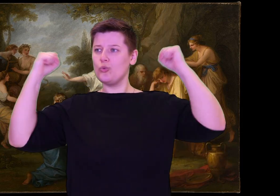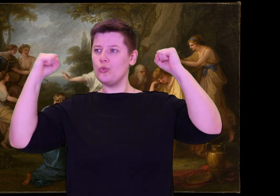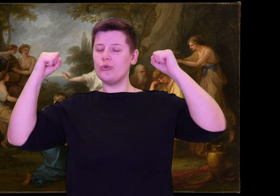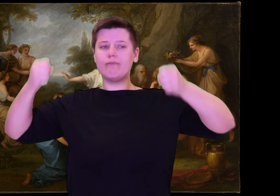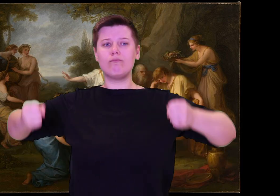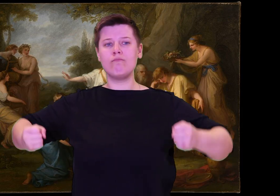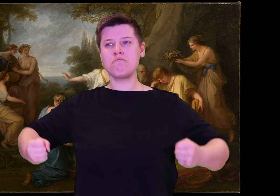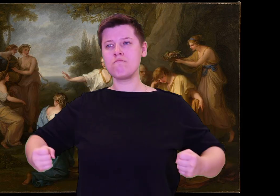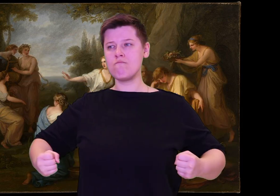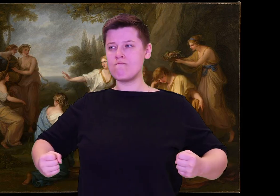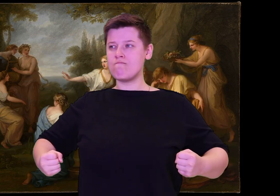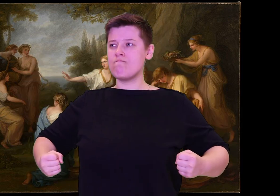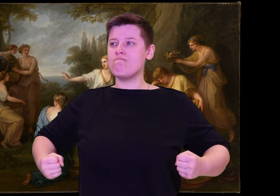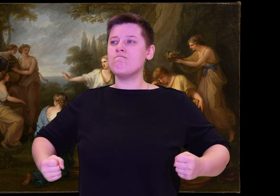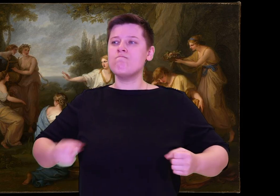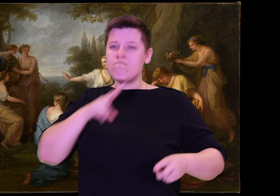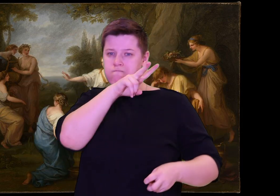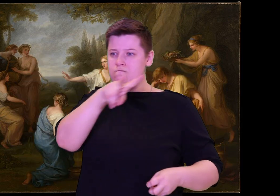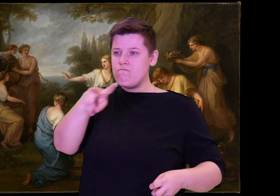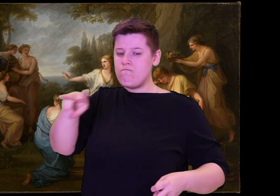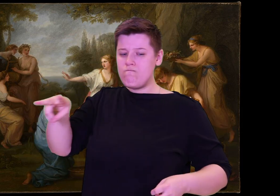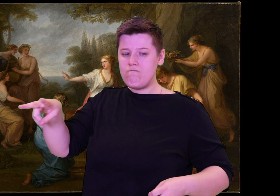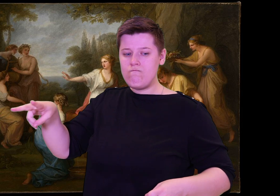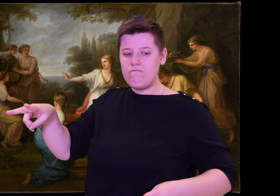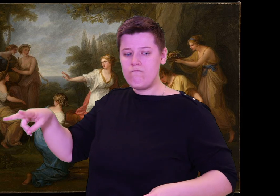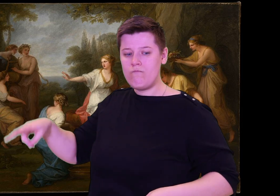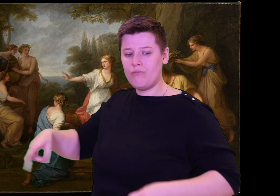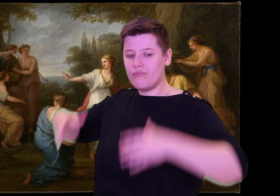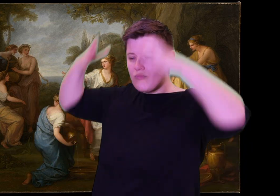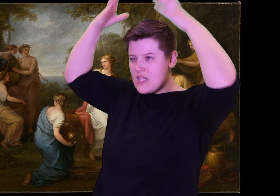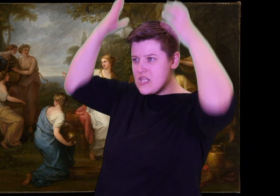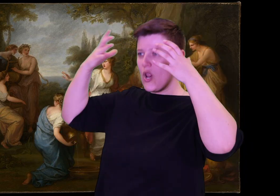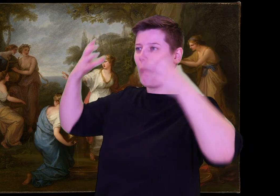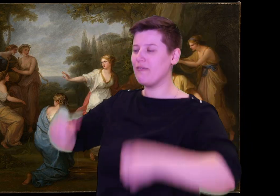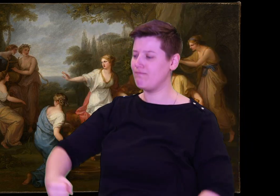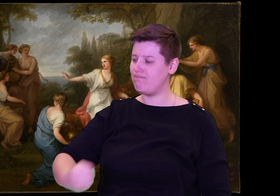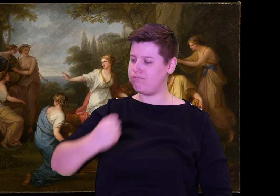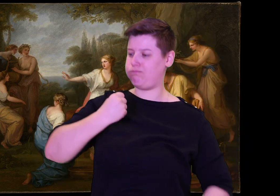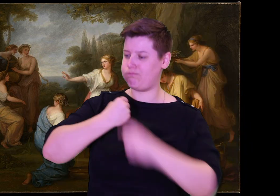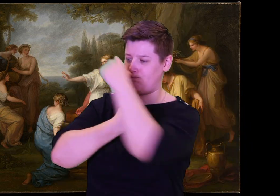lay his hands on all those shameless suitors!